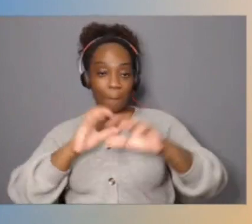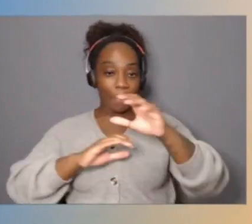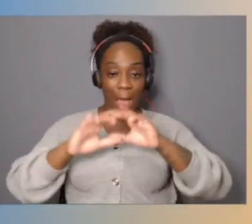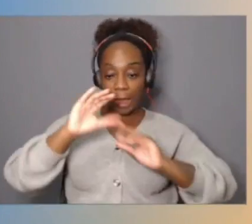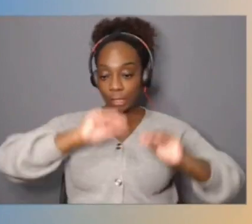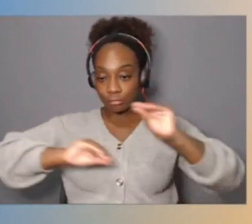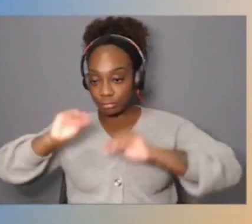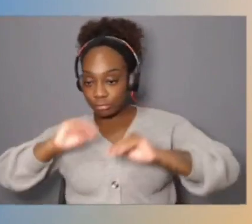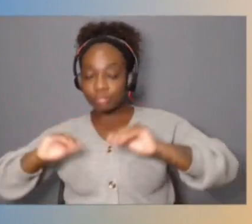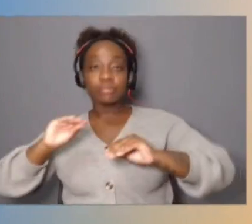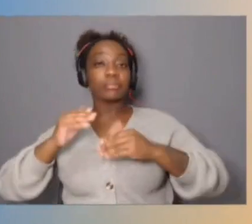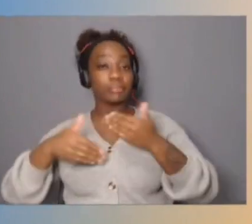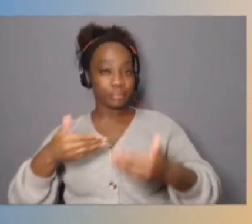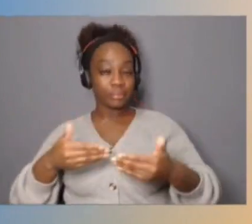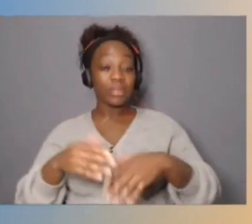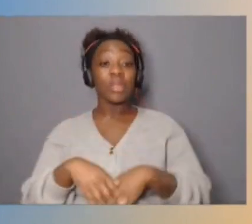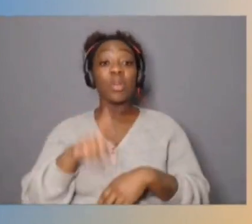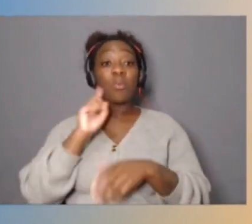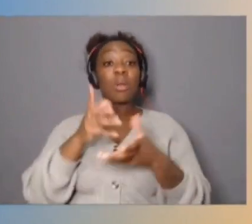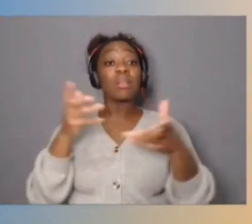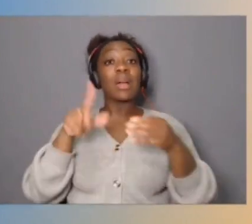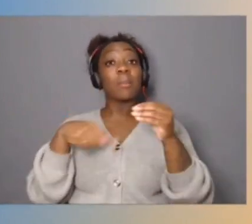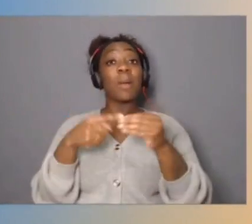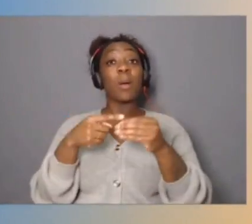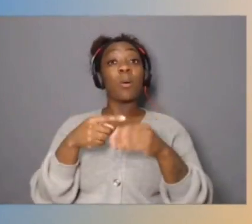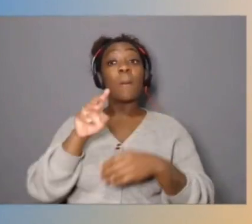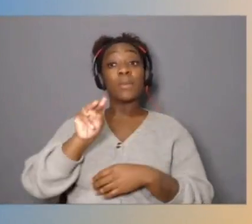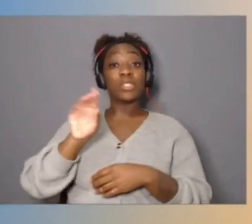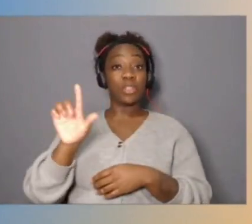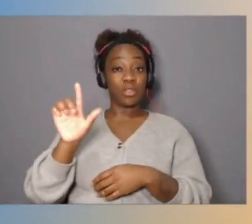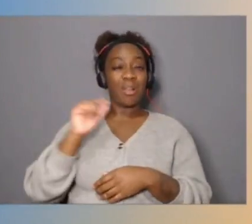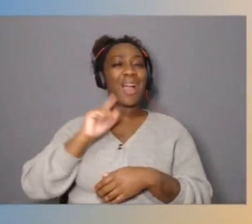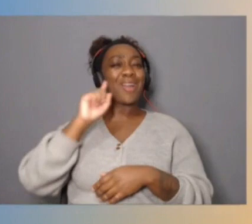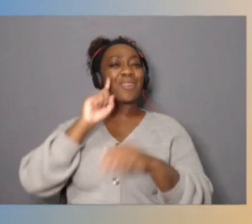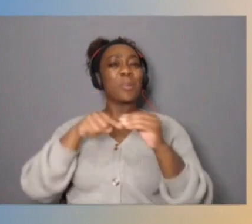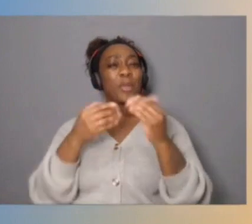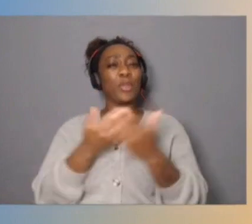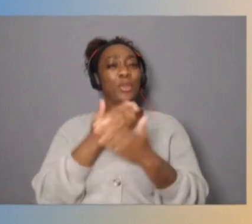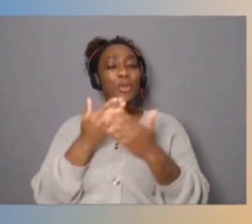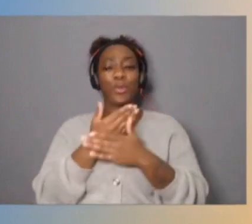We heard a lot about machine learning. I learned about this new phrase that I'm definitely not